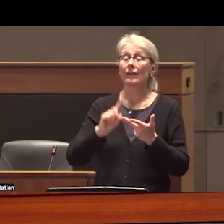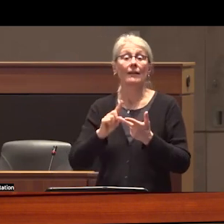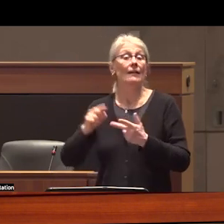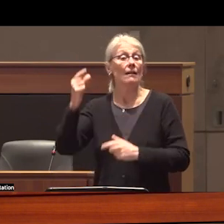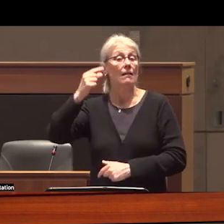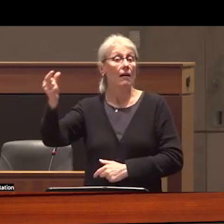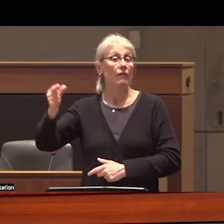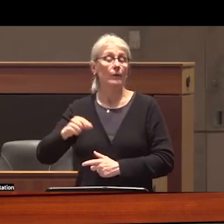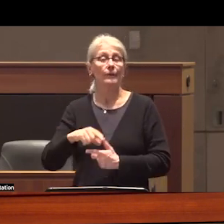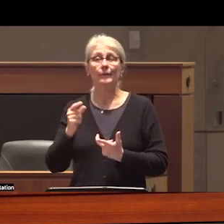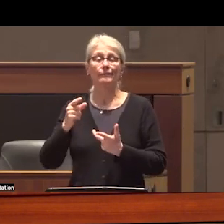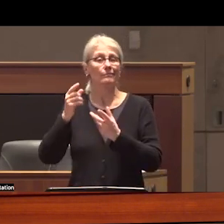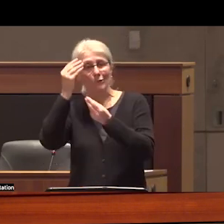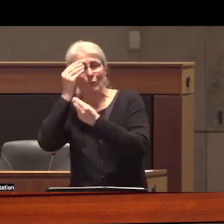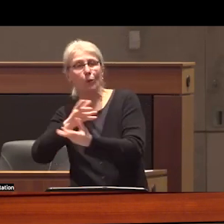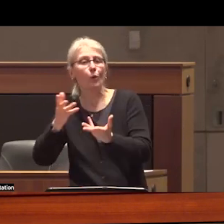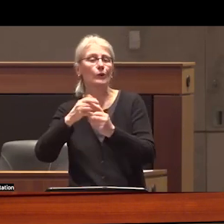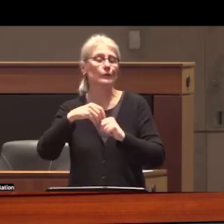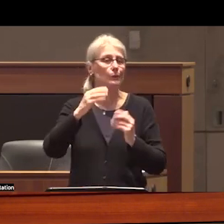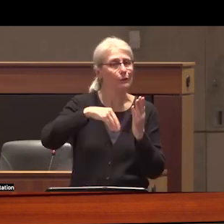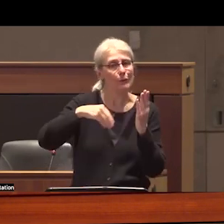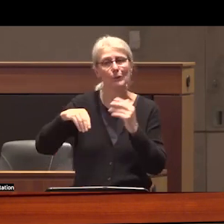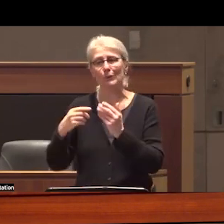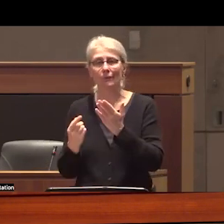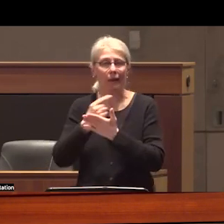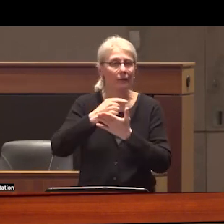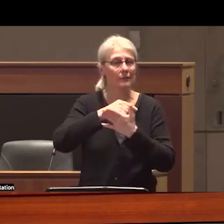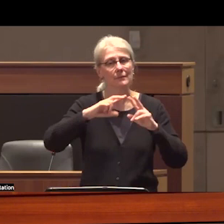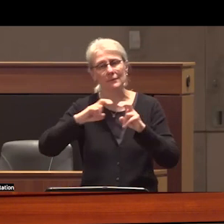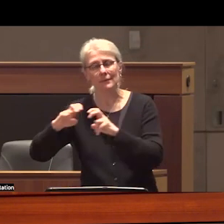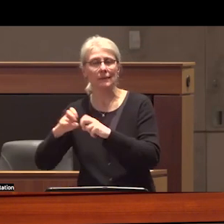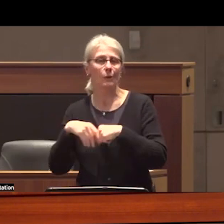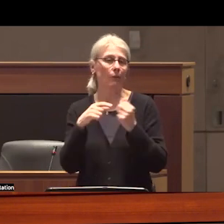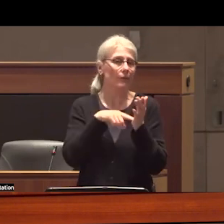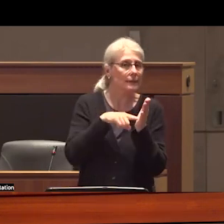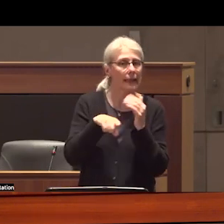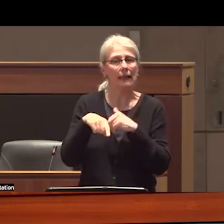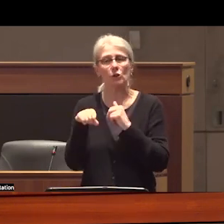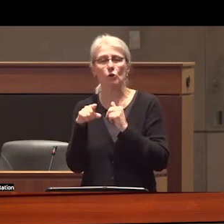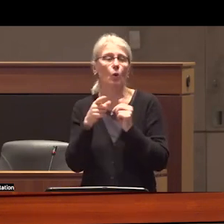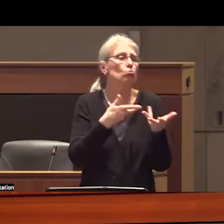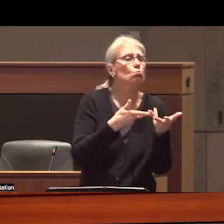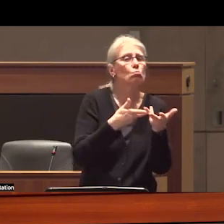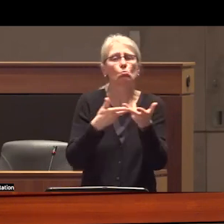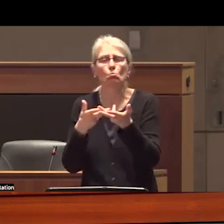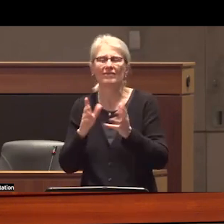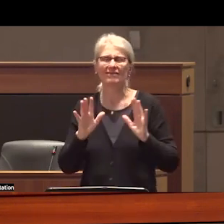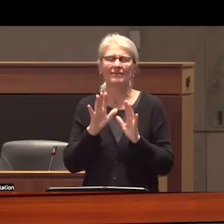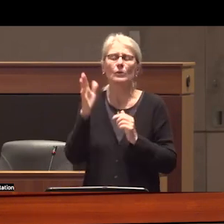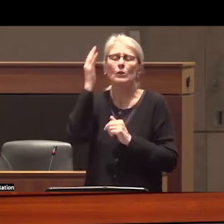reports reviews analyses investigations quasi consultations we know what the problems are we